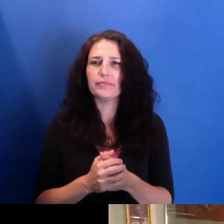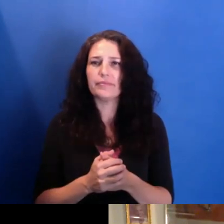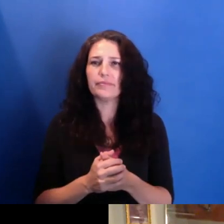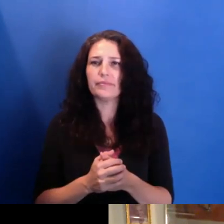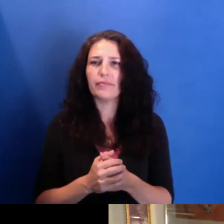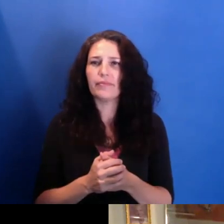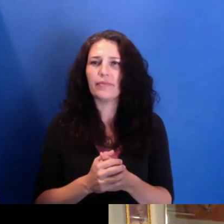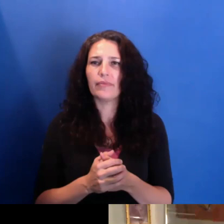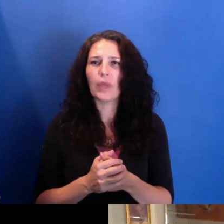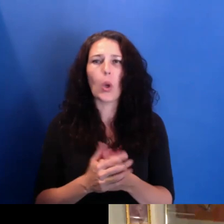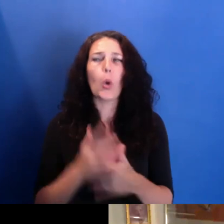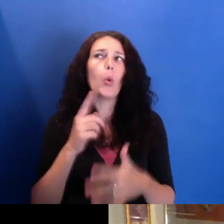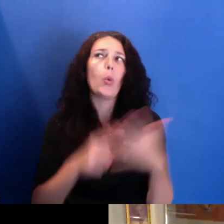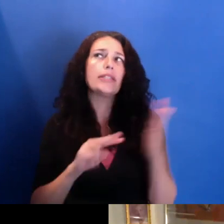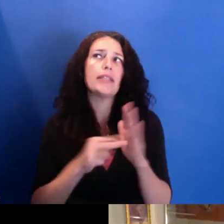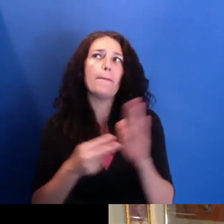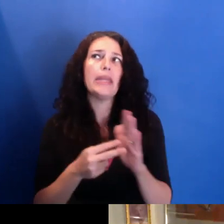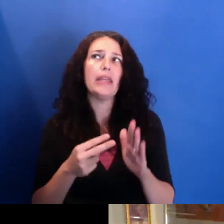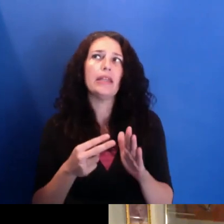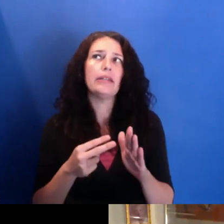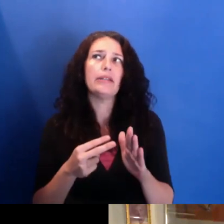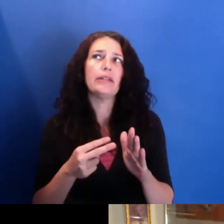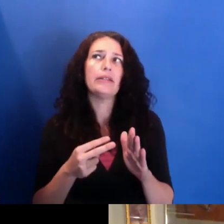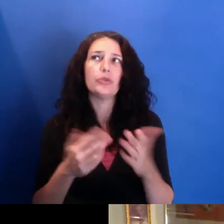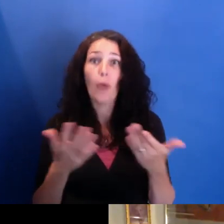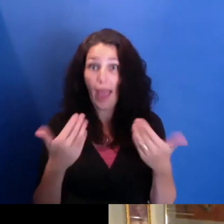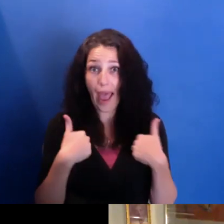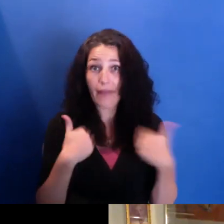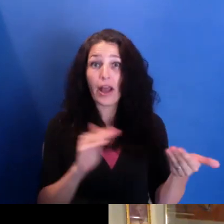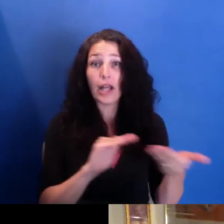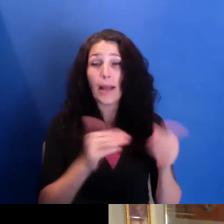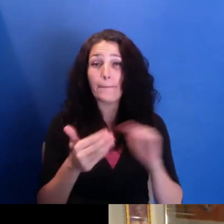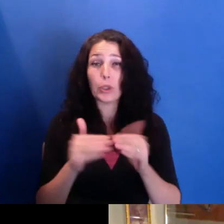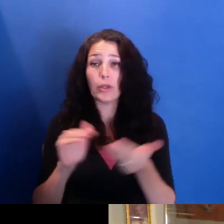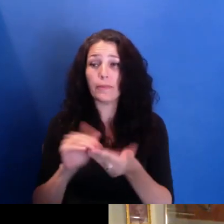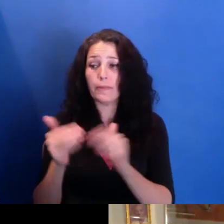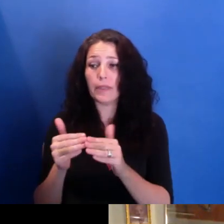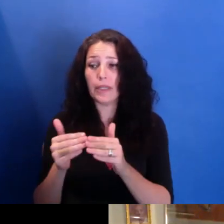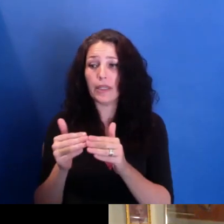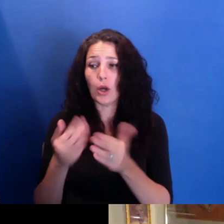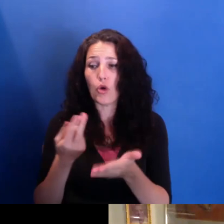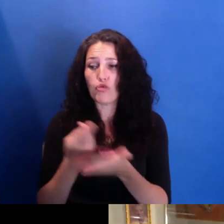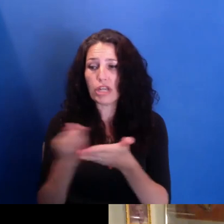And so I think we can see certain ways to sustain.